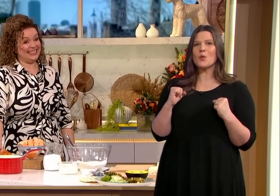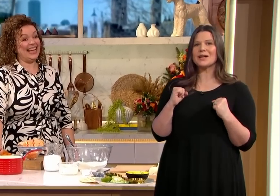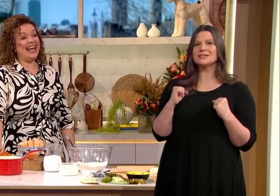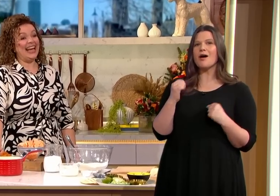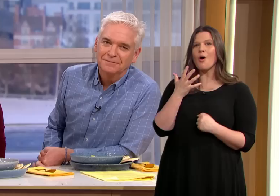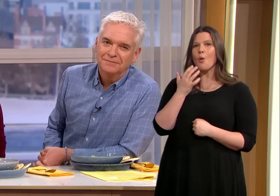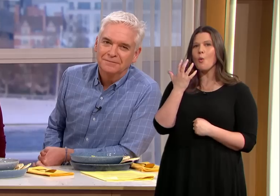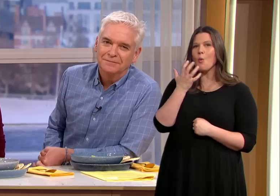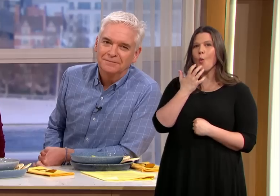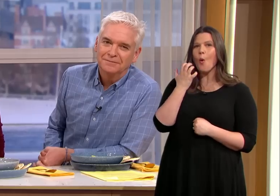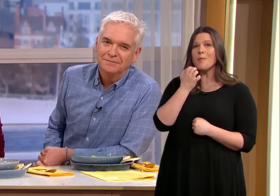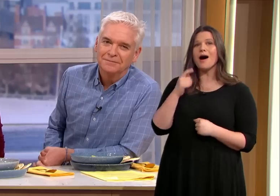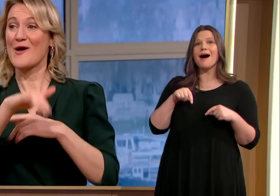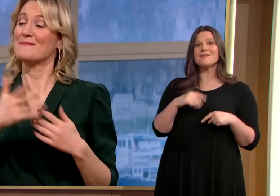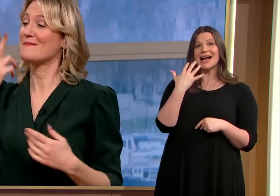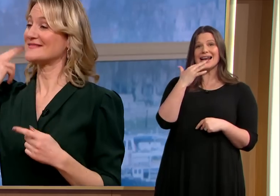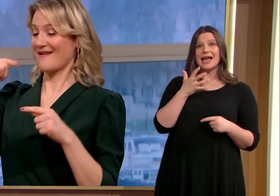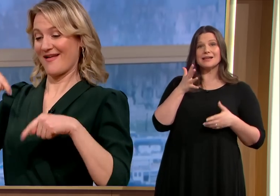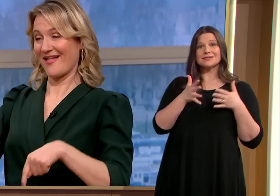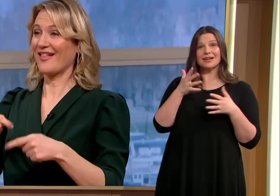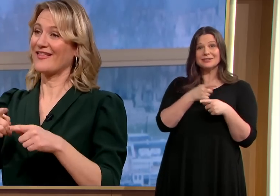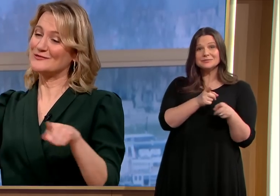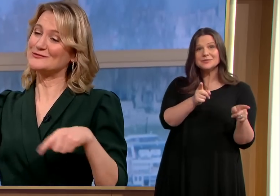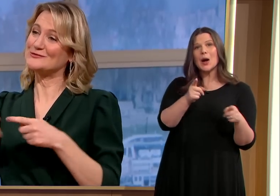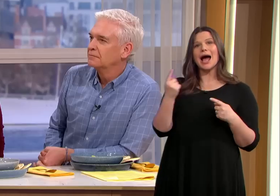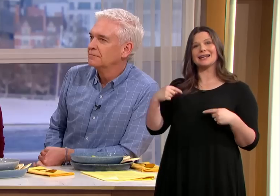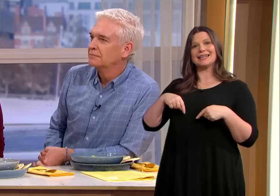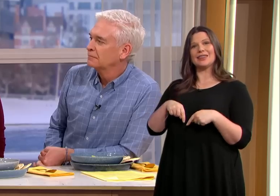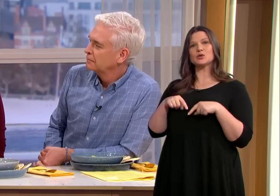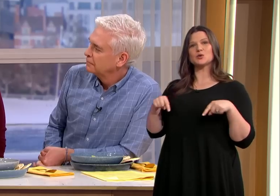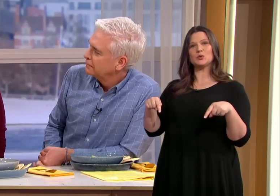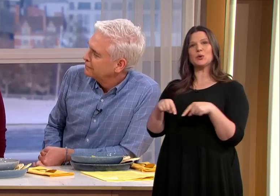you at home and Pascal in the studio signing for us so good morning I'm going to give this